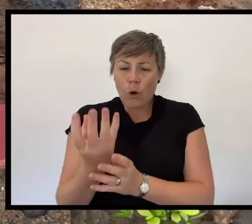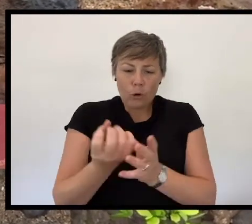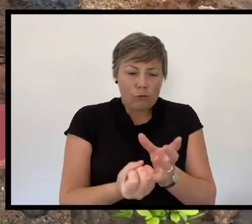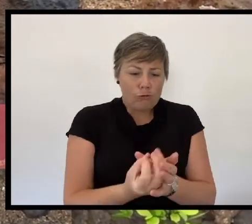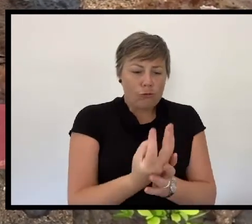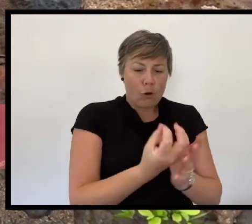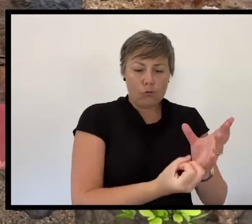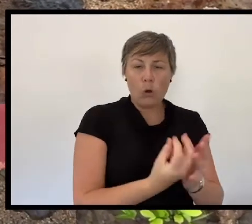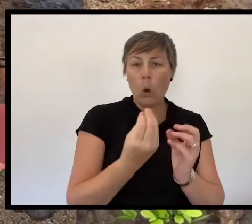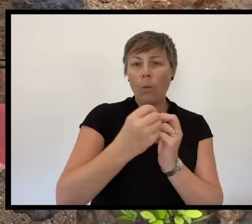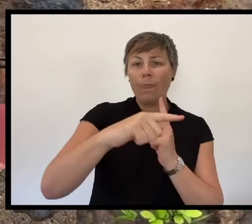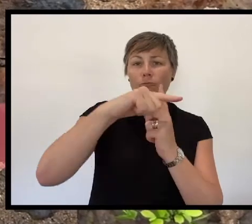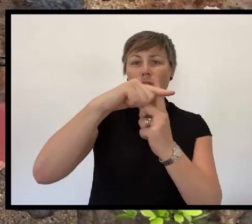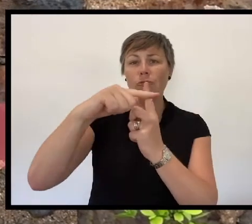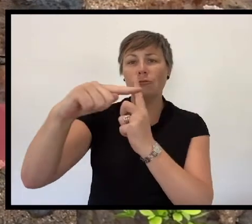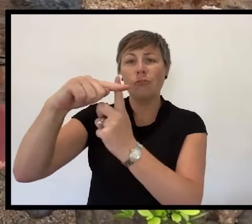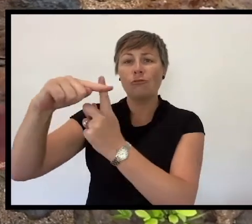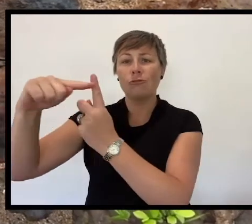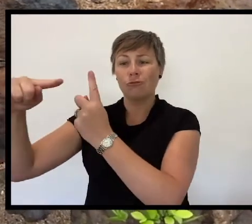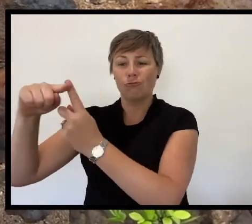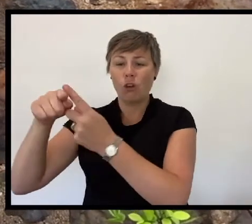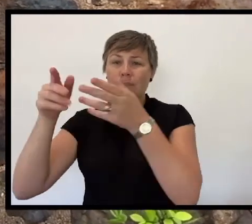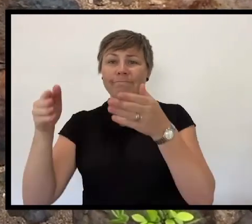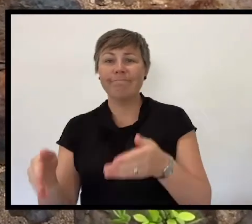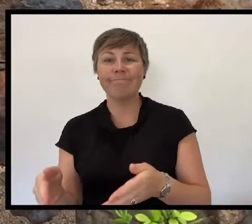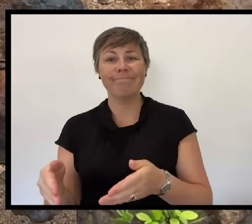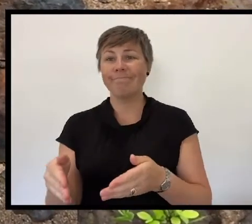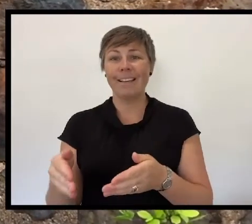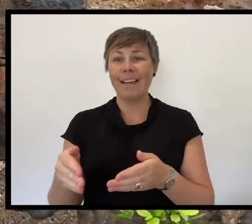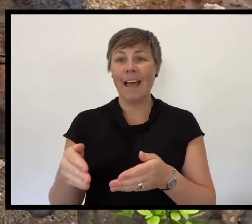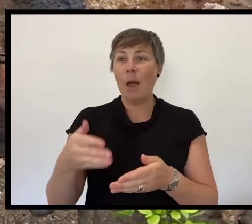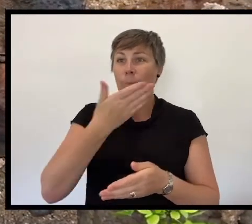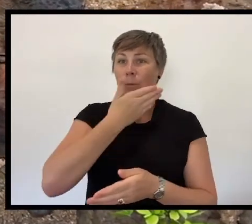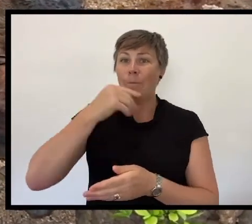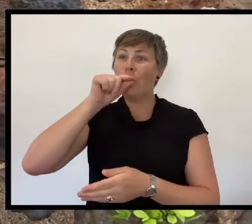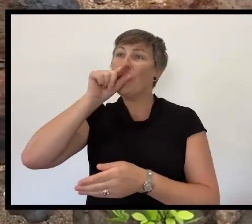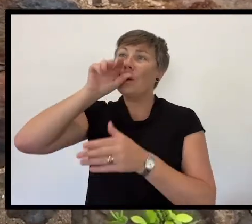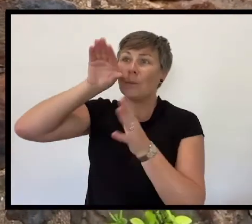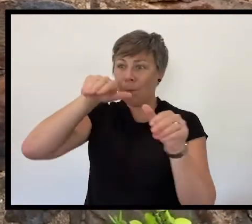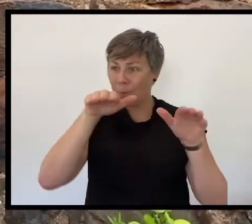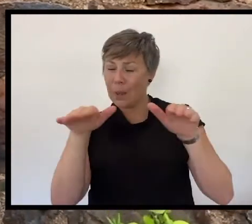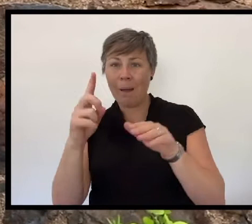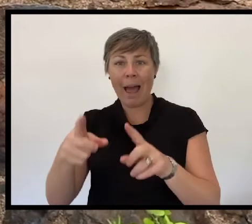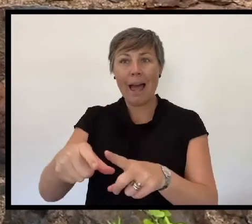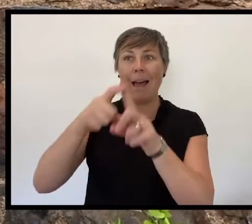The larks, still bravely singing, fly Scarce heard amid the guns below. We are the Dead. Short days ago